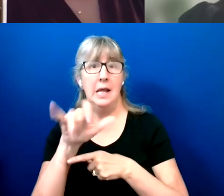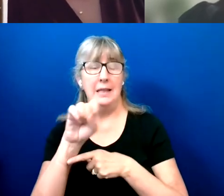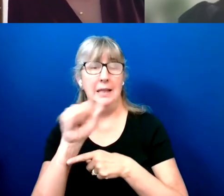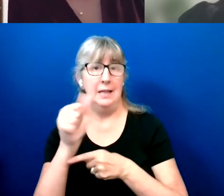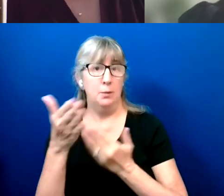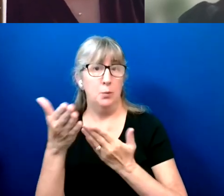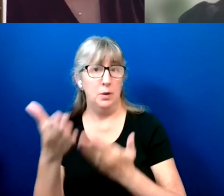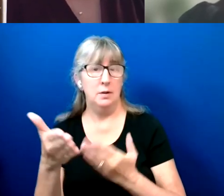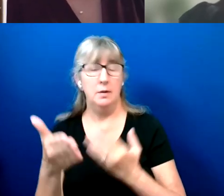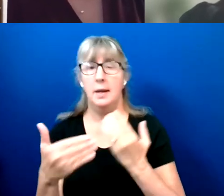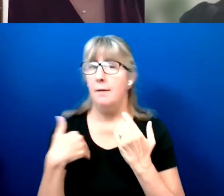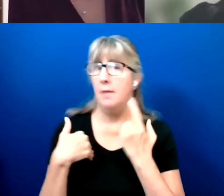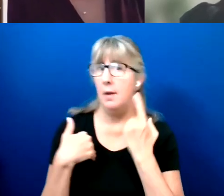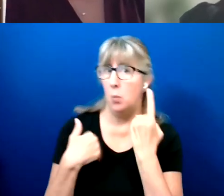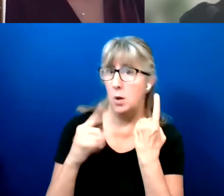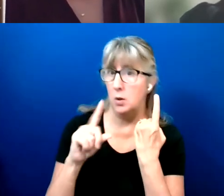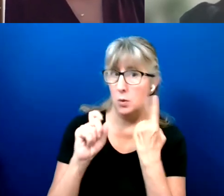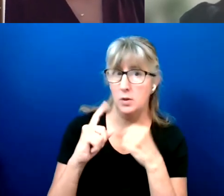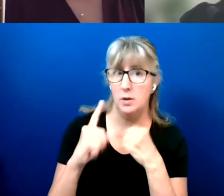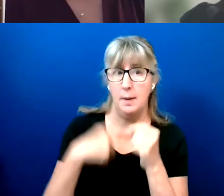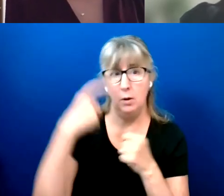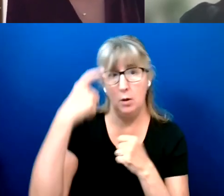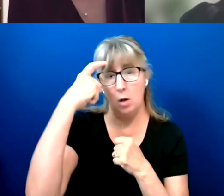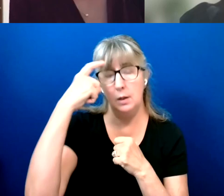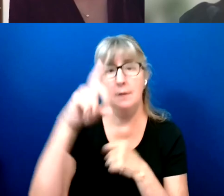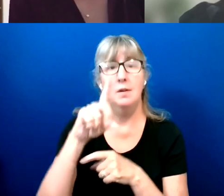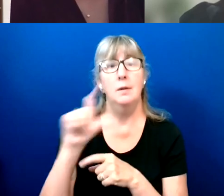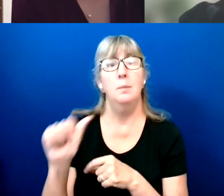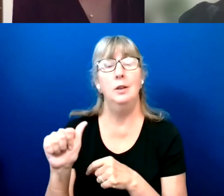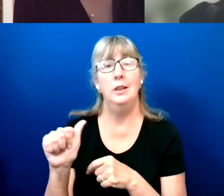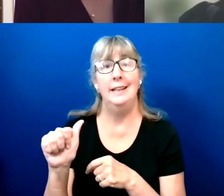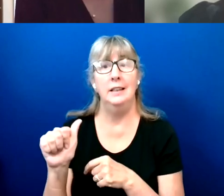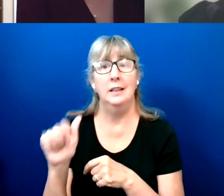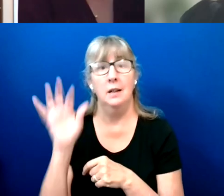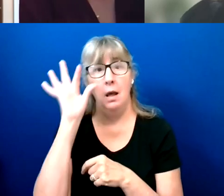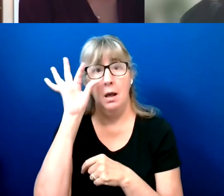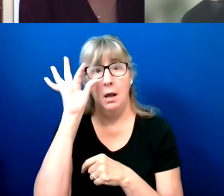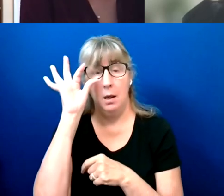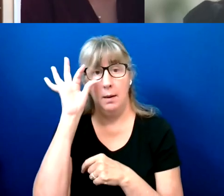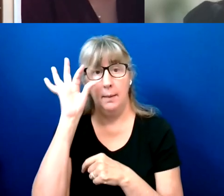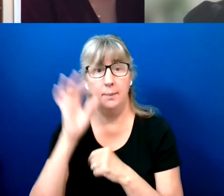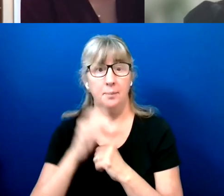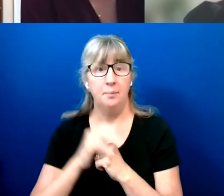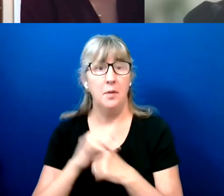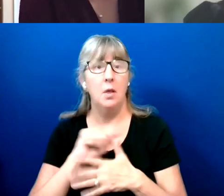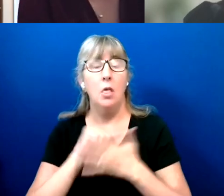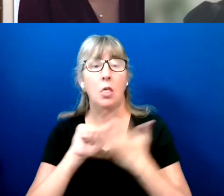question about cognitive disabilities. Those 6 questions are under inclusive.